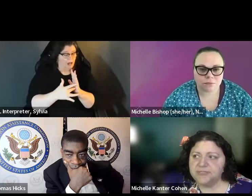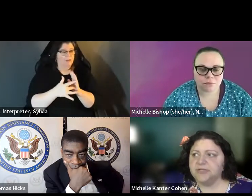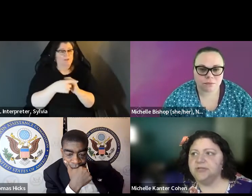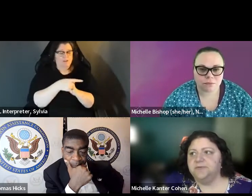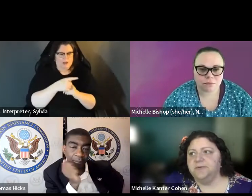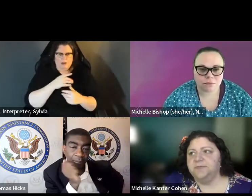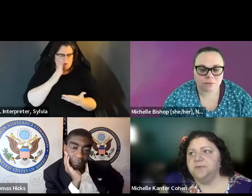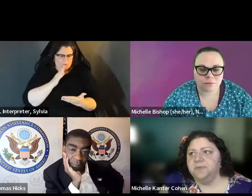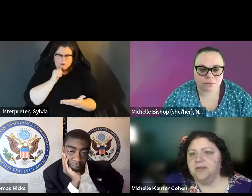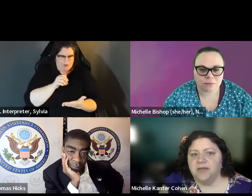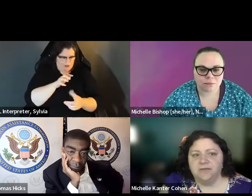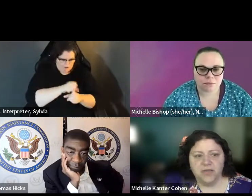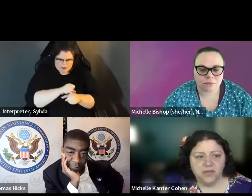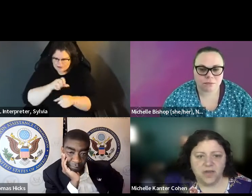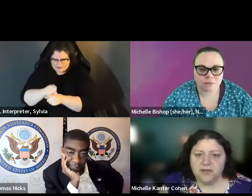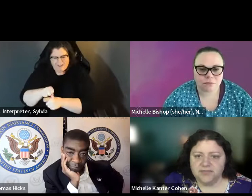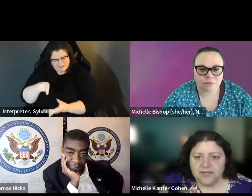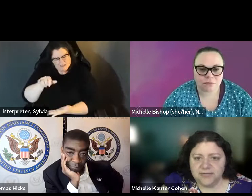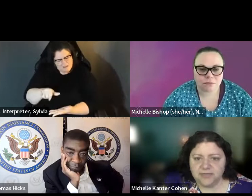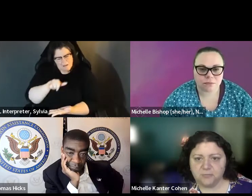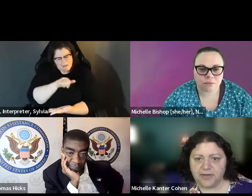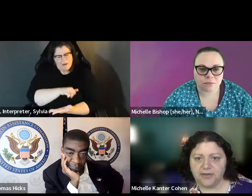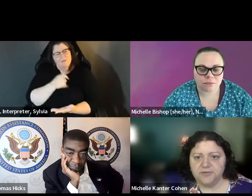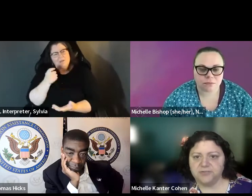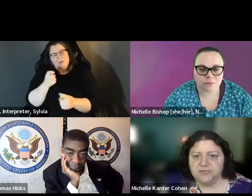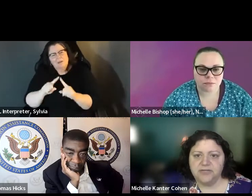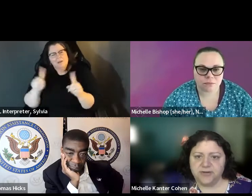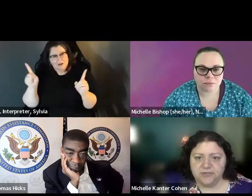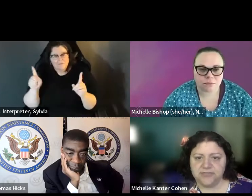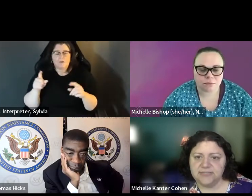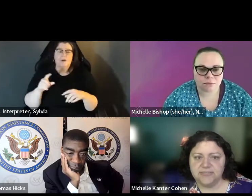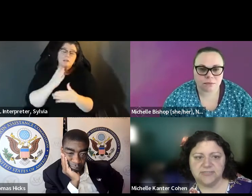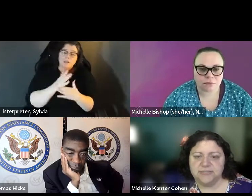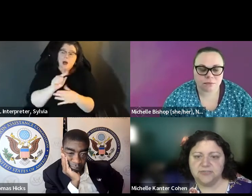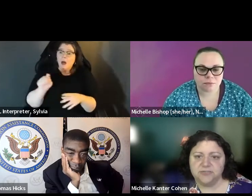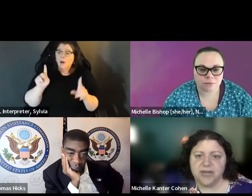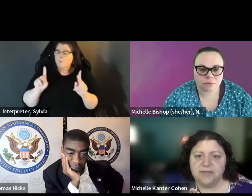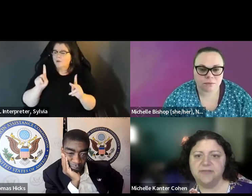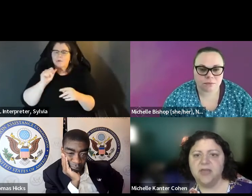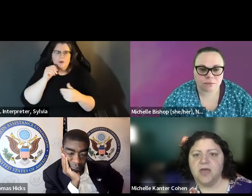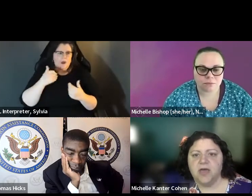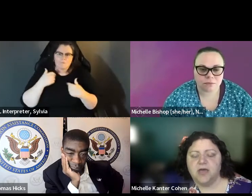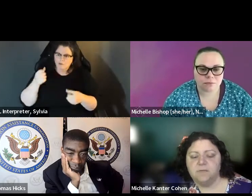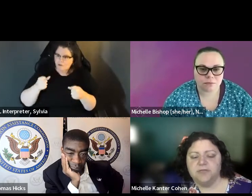just technology that doesn't accurately capture the signature, it's problematic for everybody, but That includes people whose writing ability changes over time. It also, you know, if you're using just technology that doesn't accurately capture the signature is problematic for everybody, But particularly for people who may not have gotten a state Id in a while or don't need a driver's